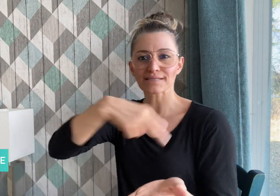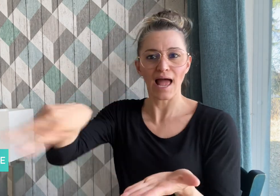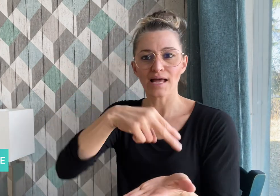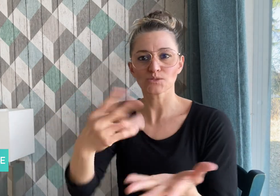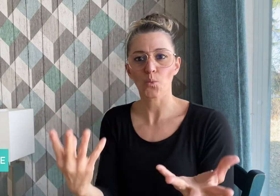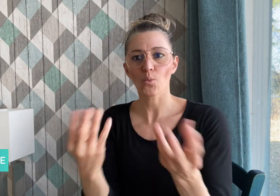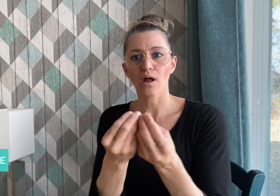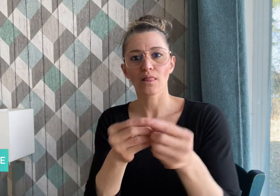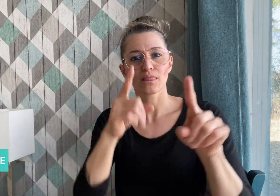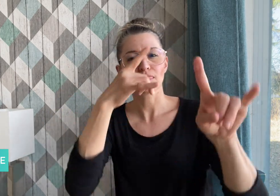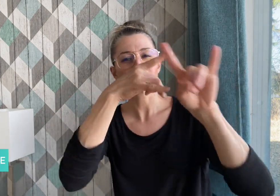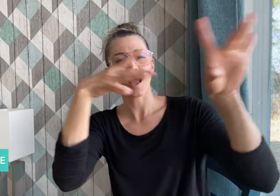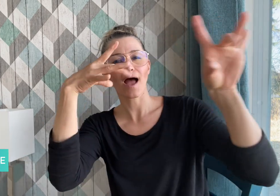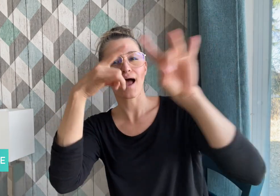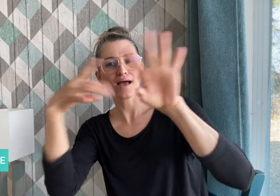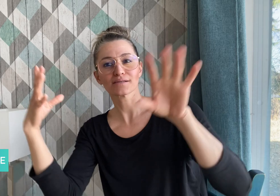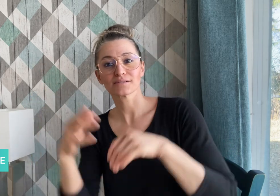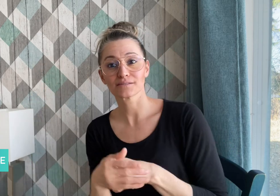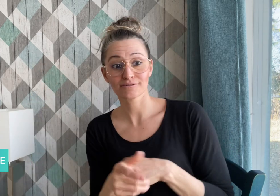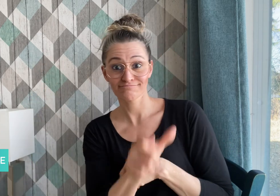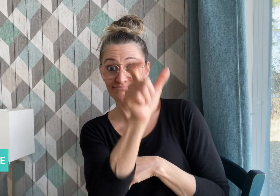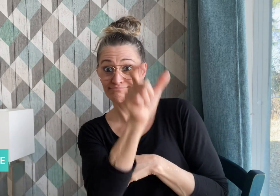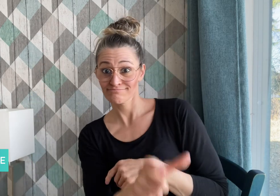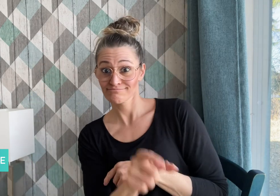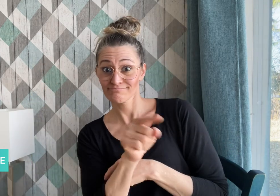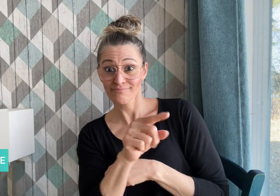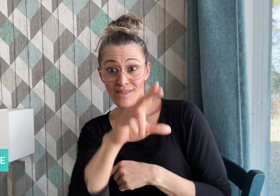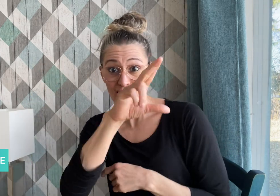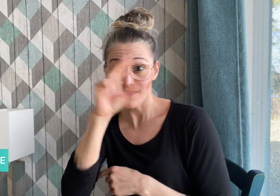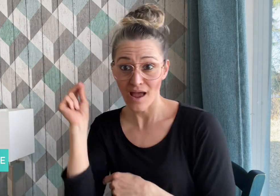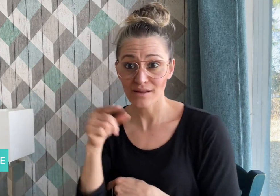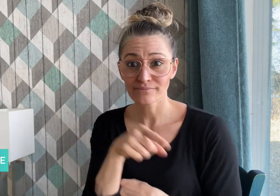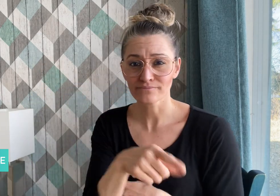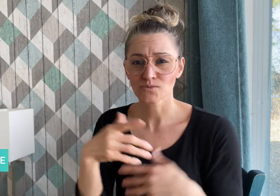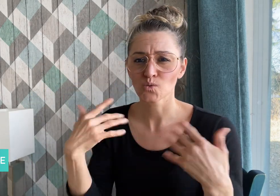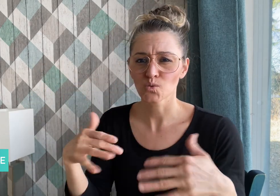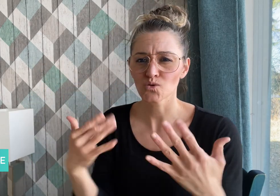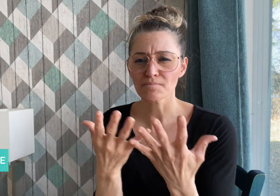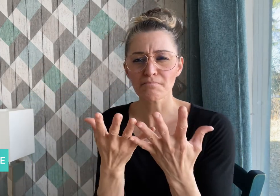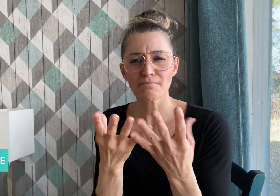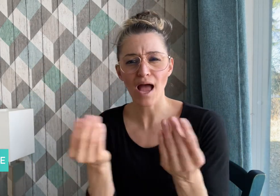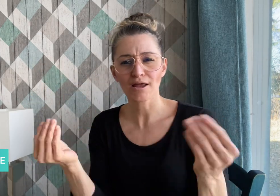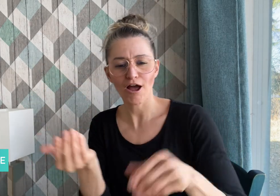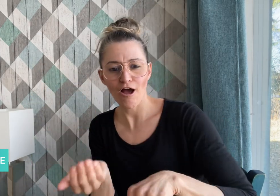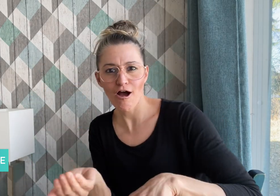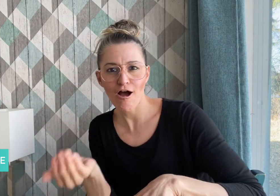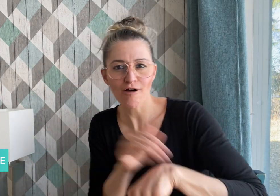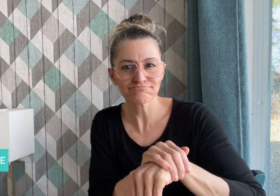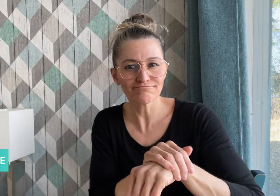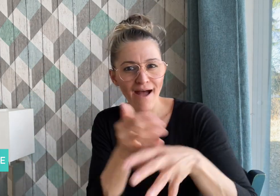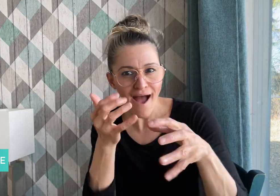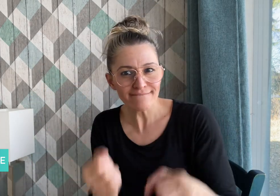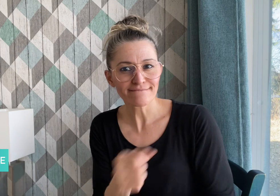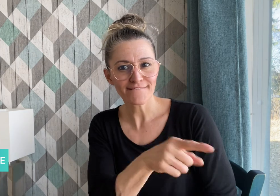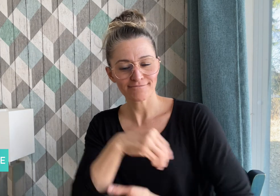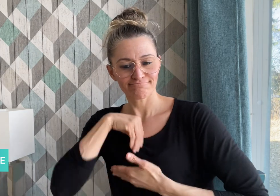with many talents - he is a model, dancer, activist,